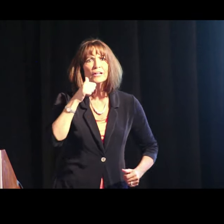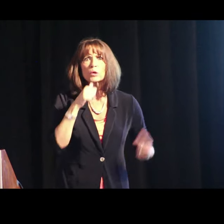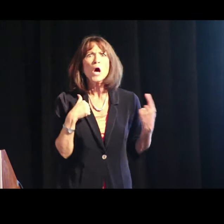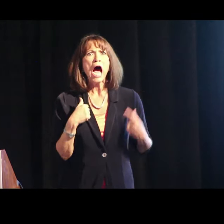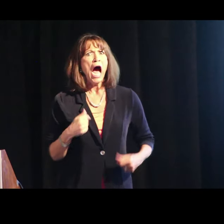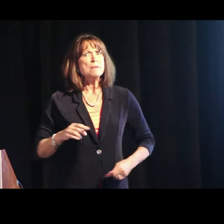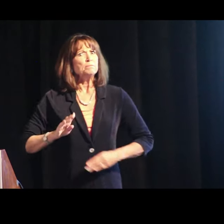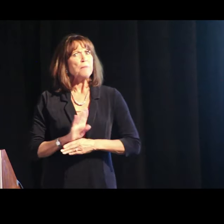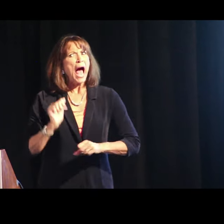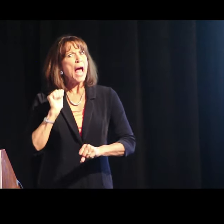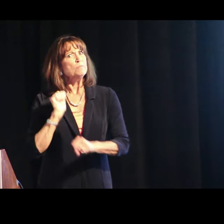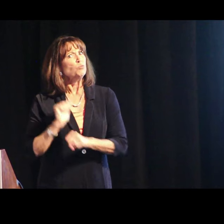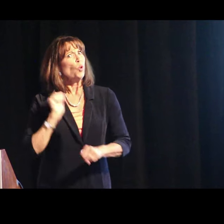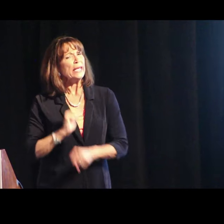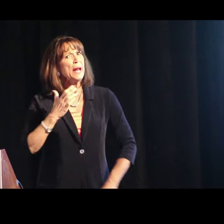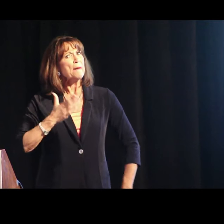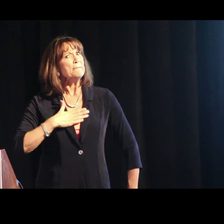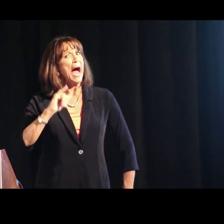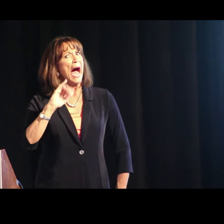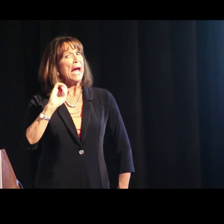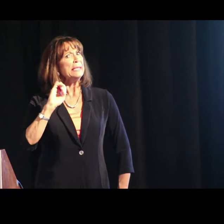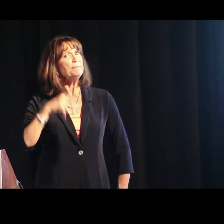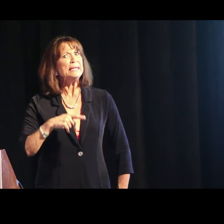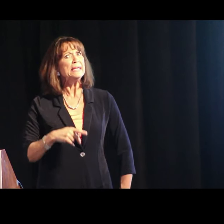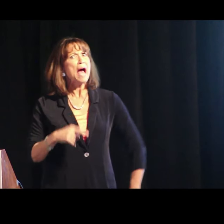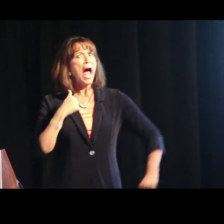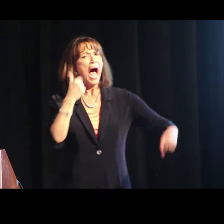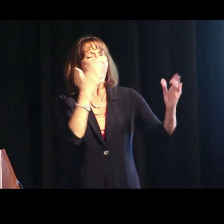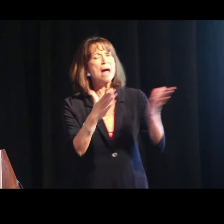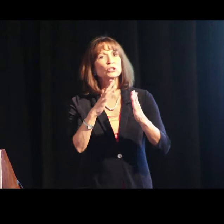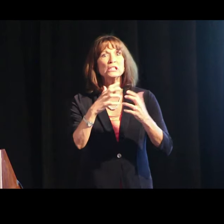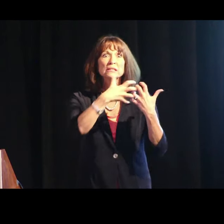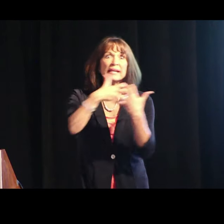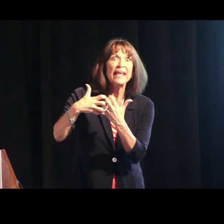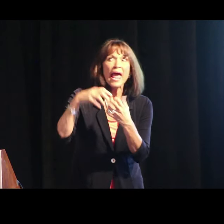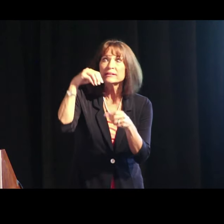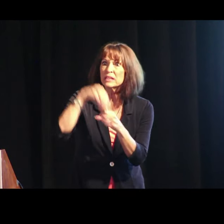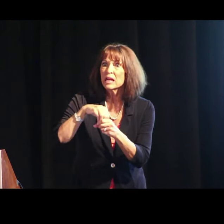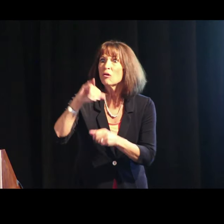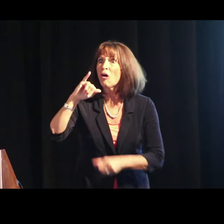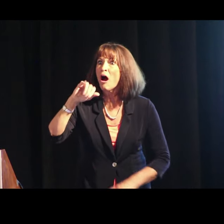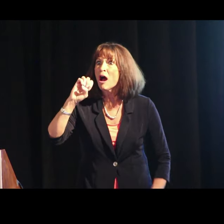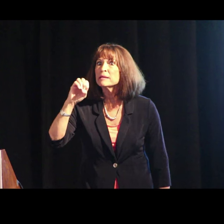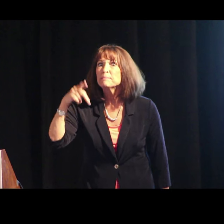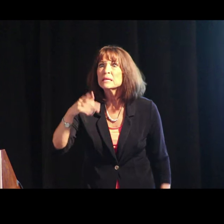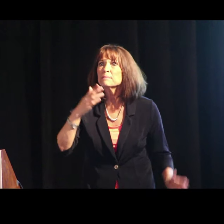And the mom picked this up, the girl said, “I'm working on my I.E.P.” She was engaged